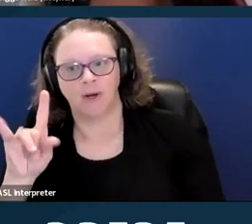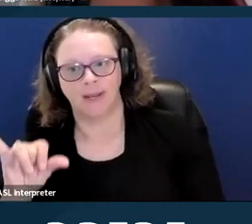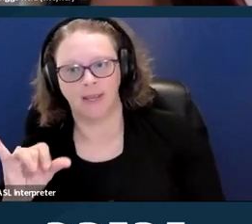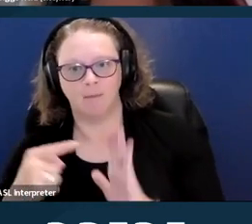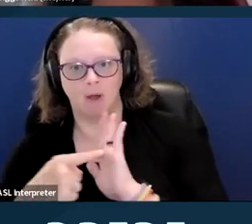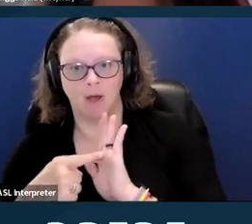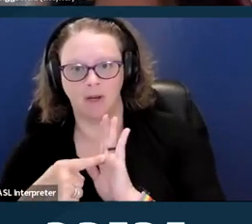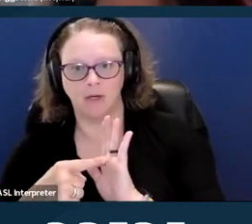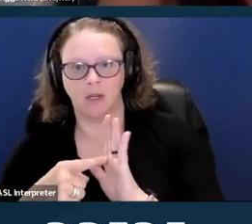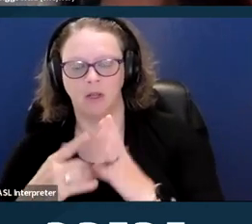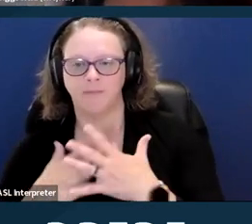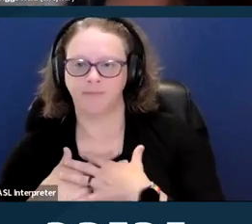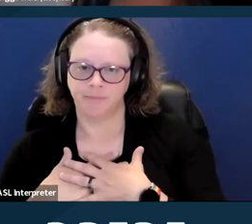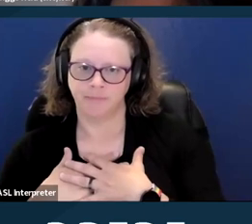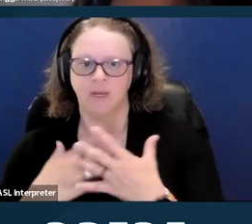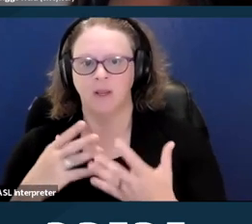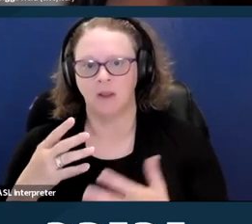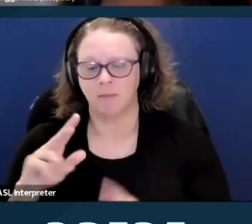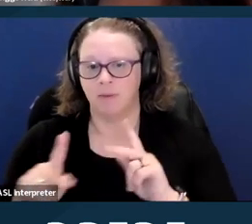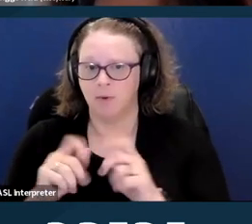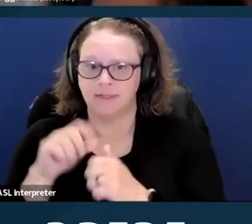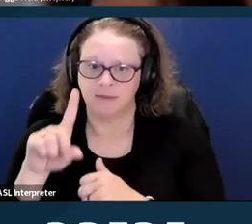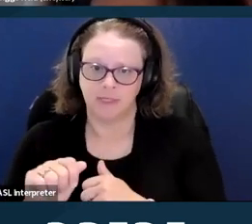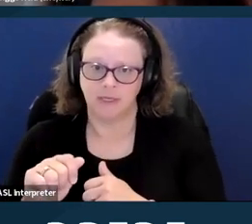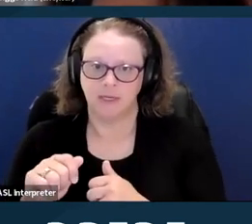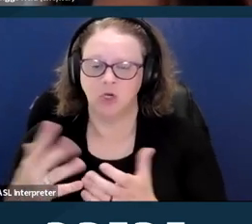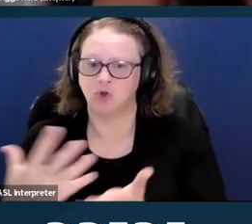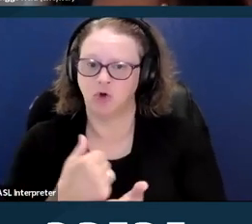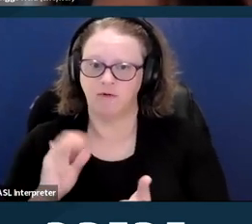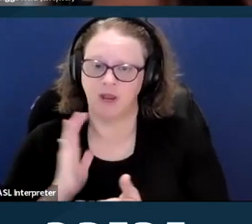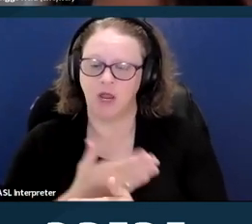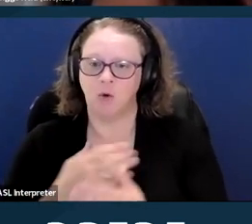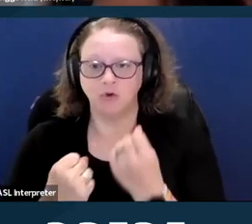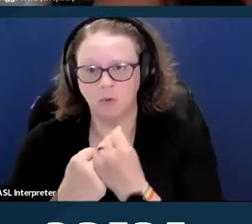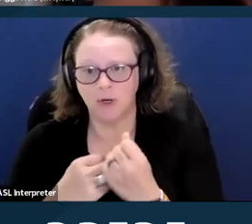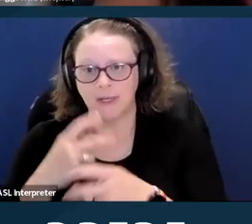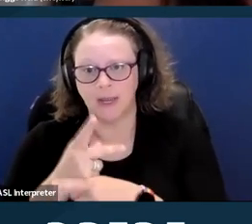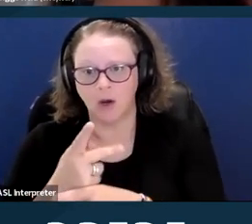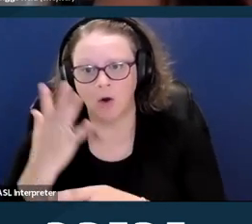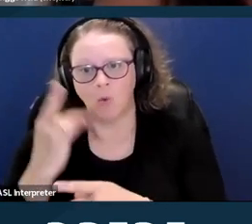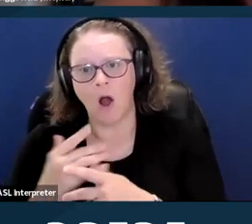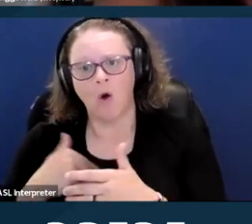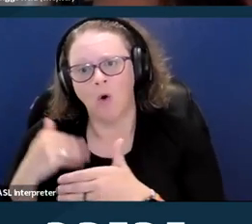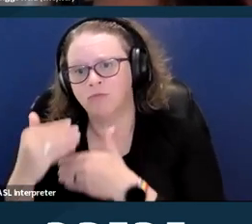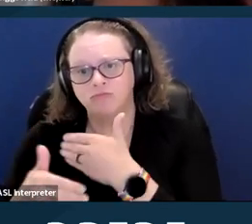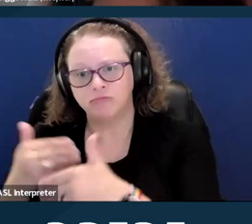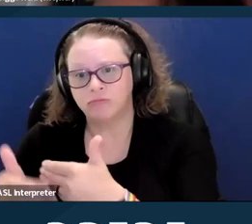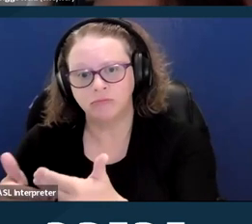as deserving our support and care as an act of charity and an exception of people who are left out would be people